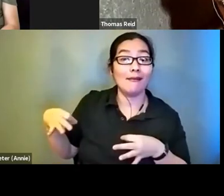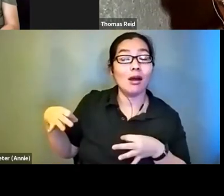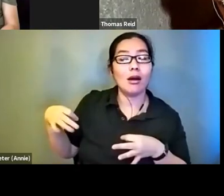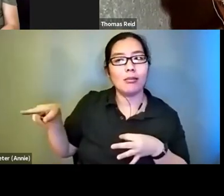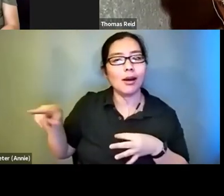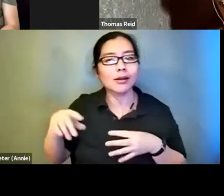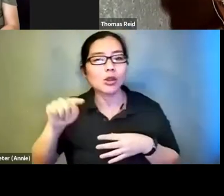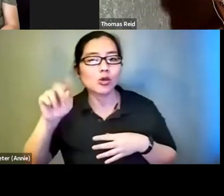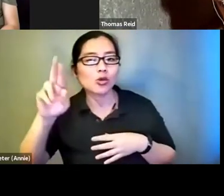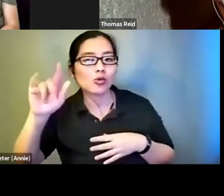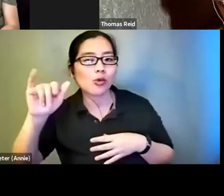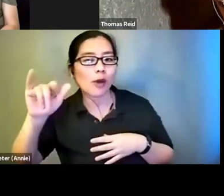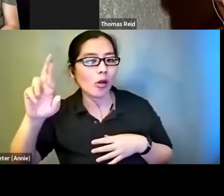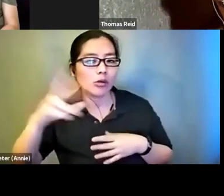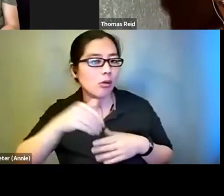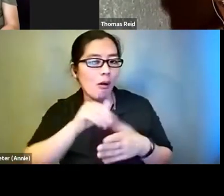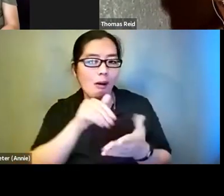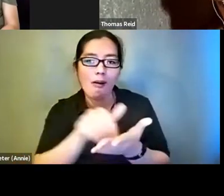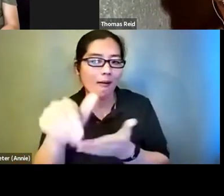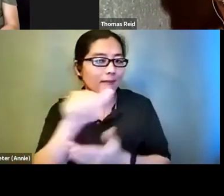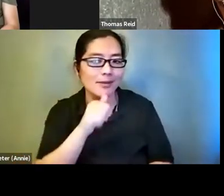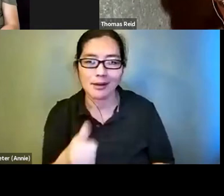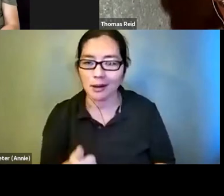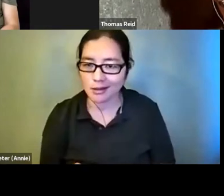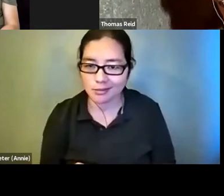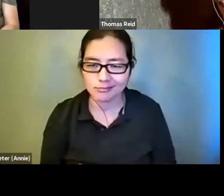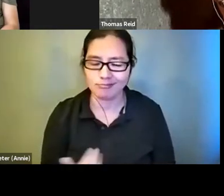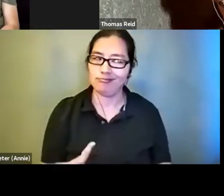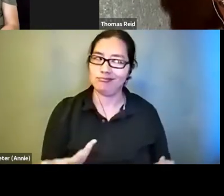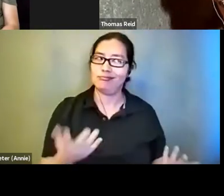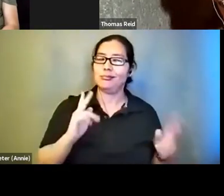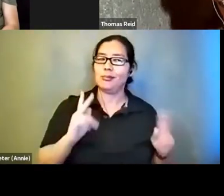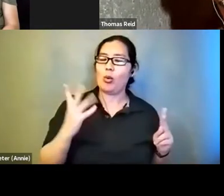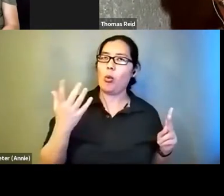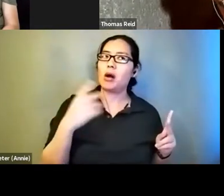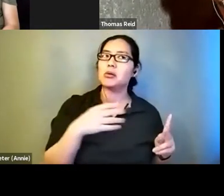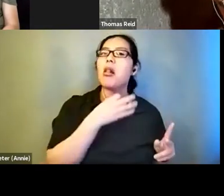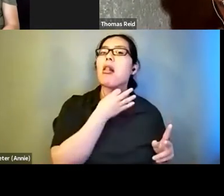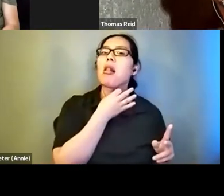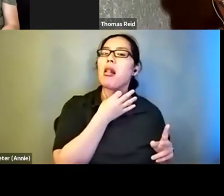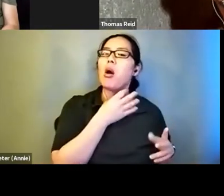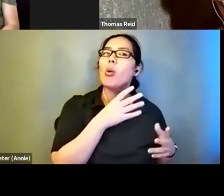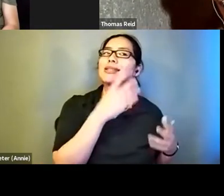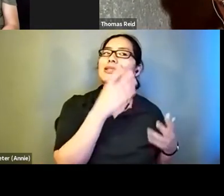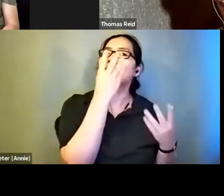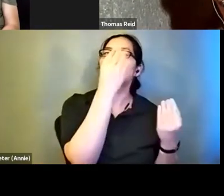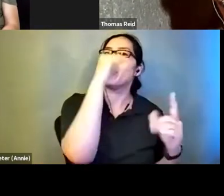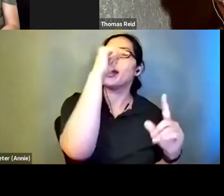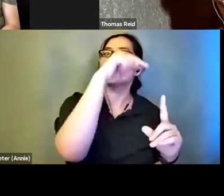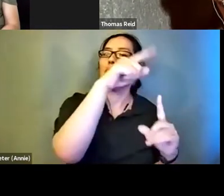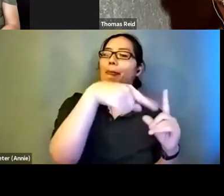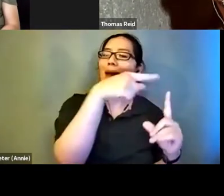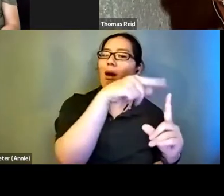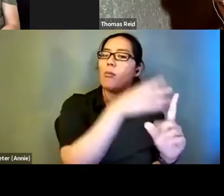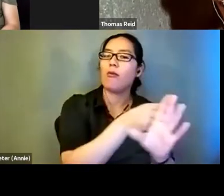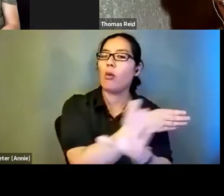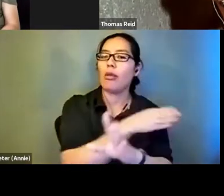. People want to see the content. They want t o be excited about the movie. One